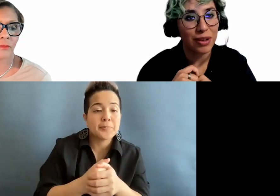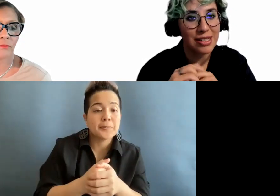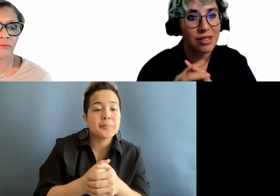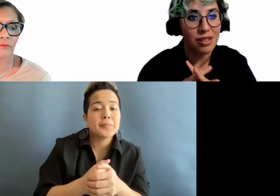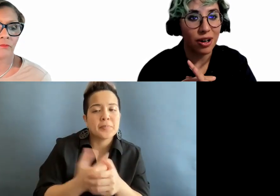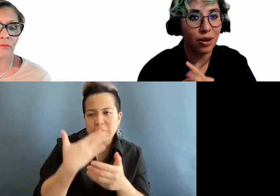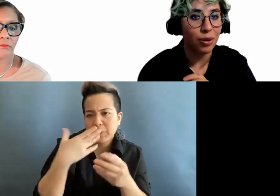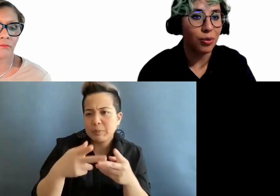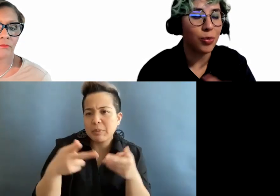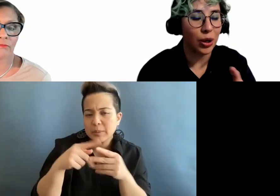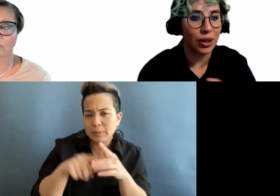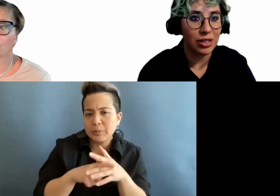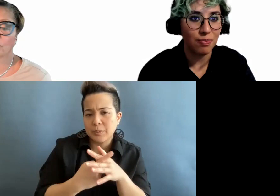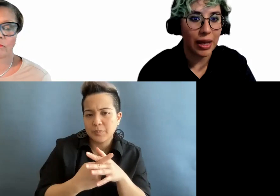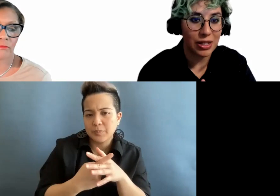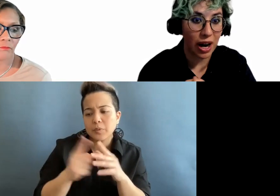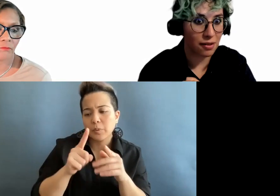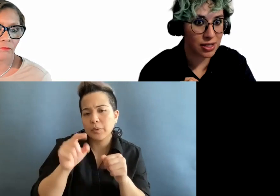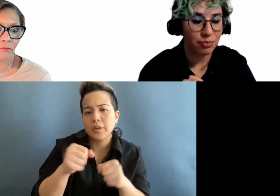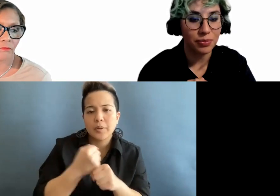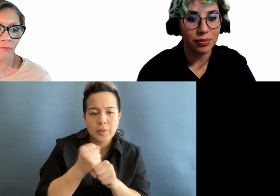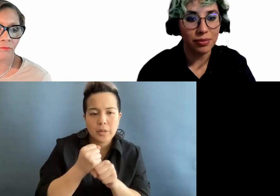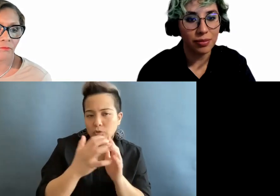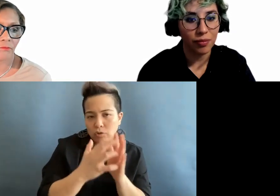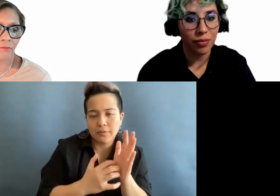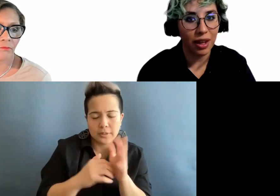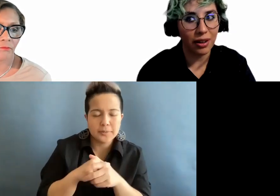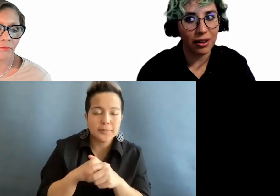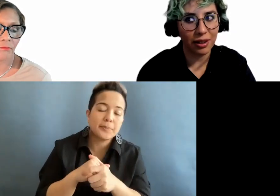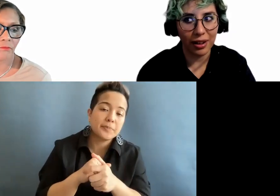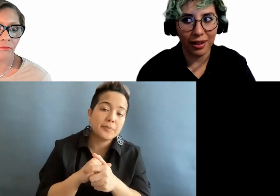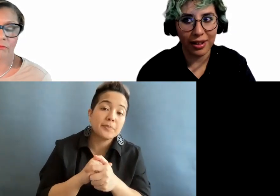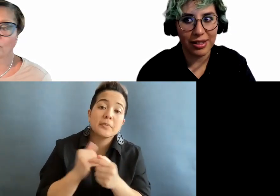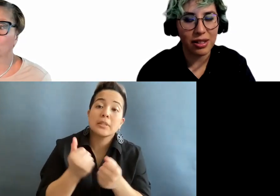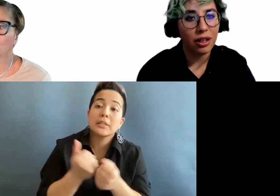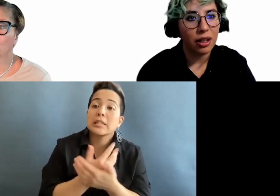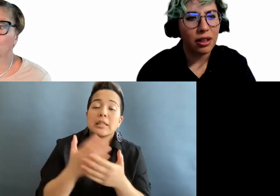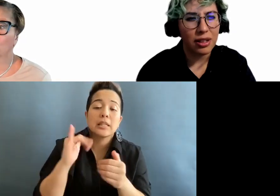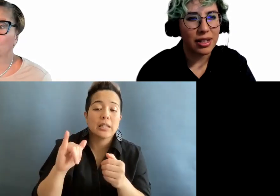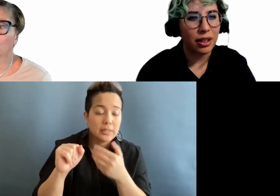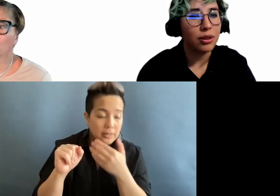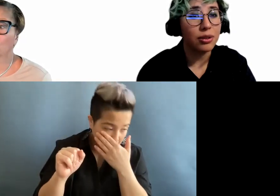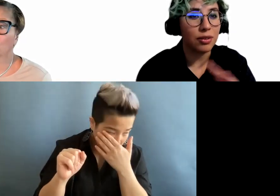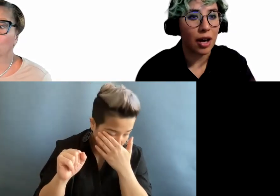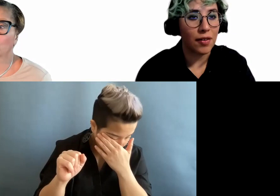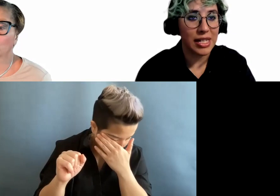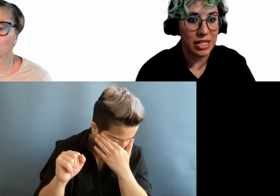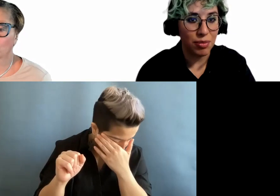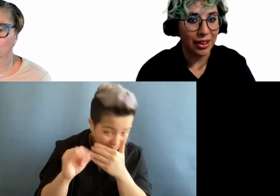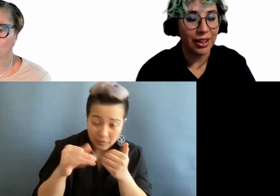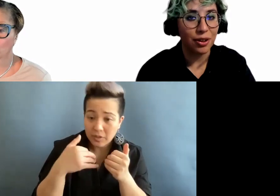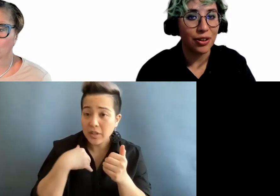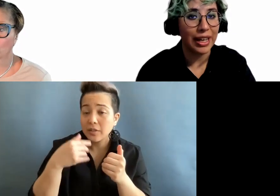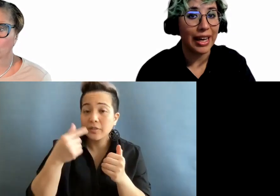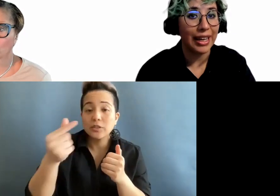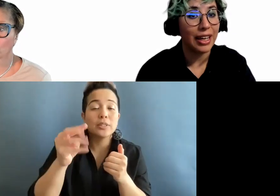place to start or where you can make drafts. Let's say you have Gmail and you are creating